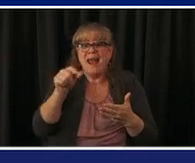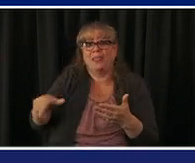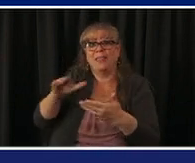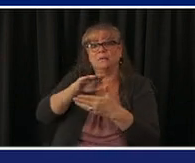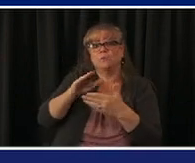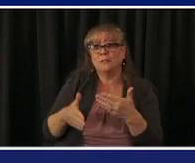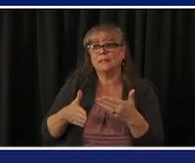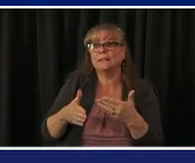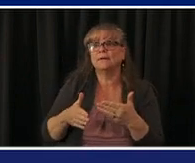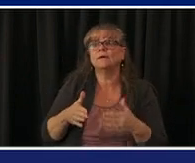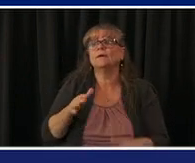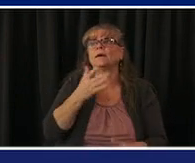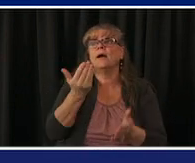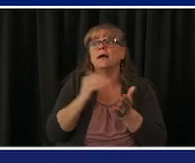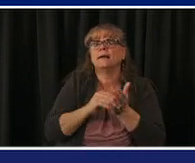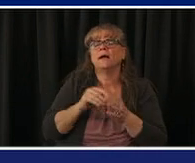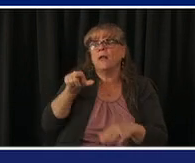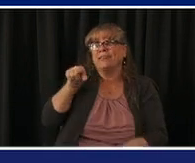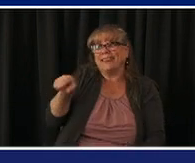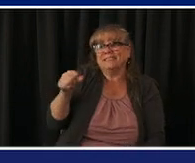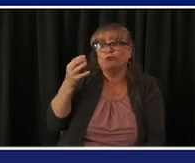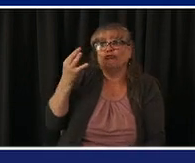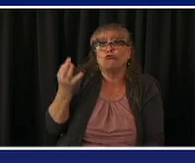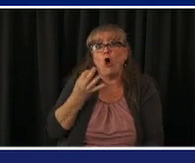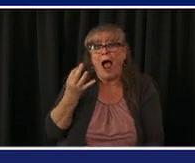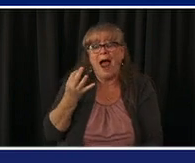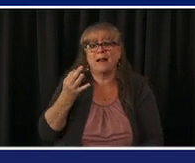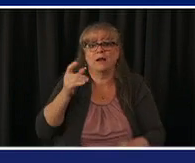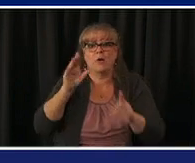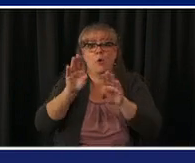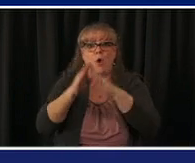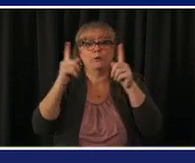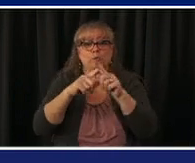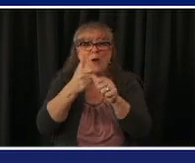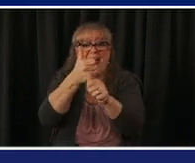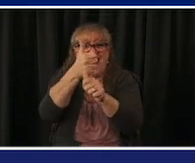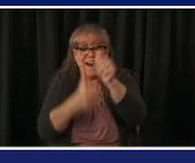that's because in some areas of the state they're ready to do that right away many of the vaccines